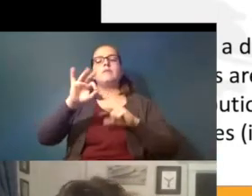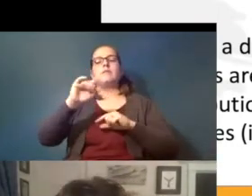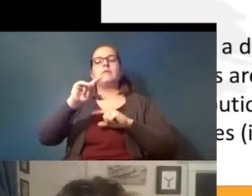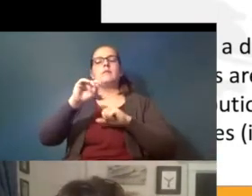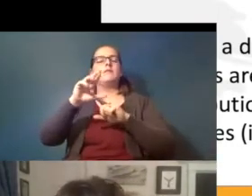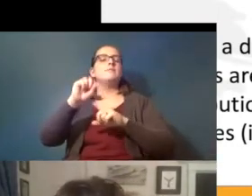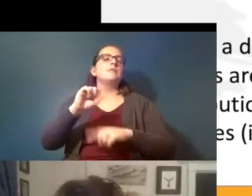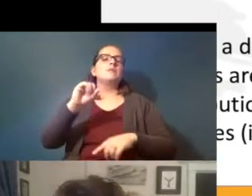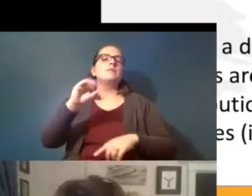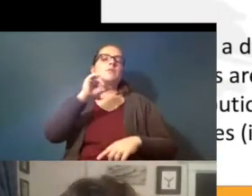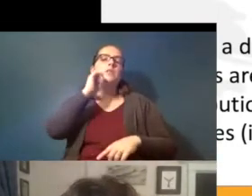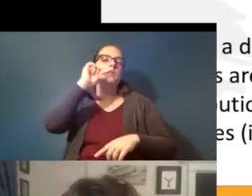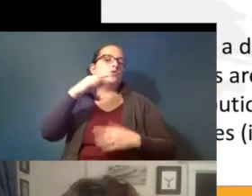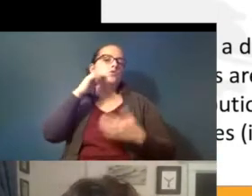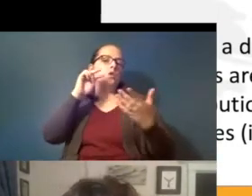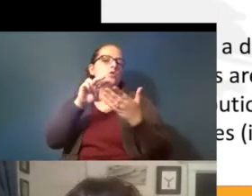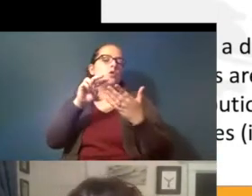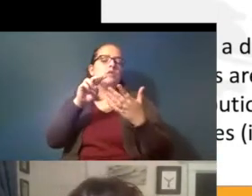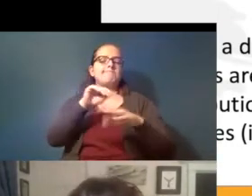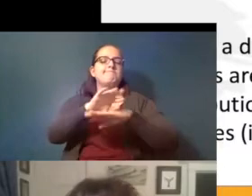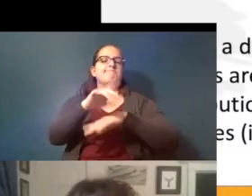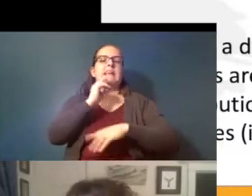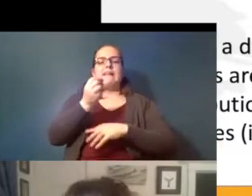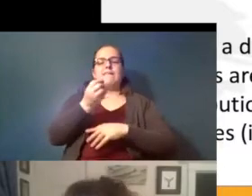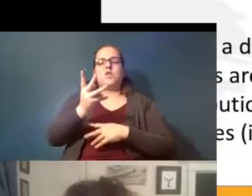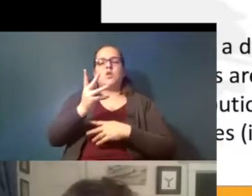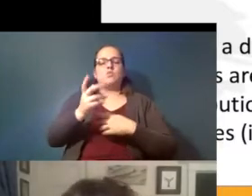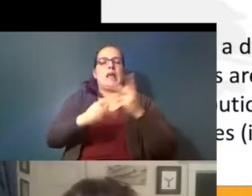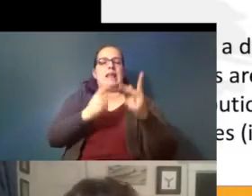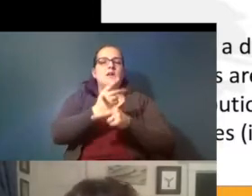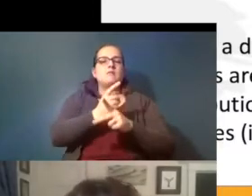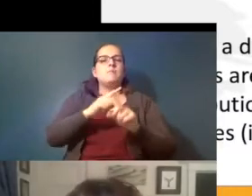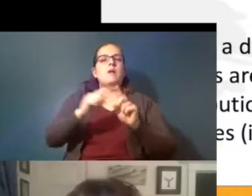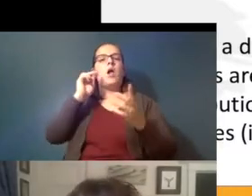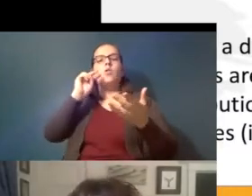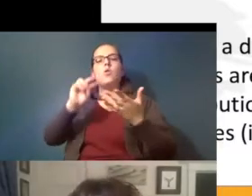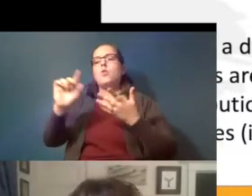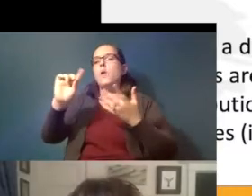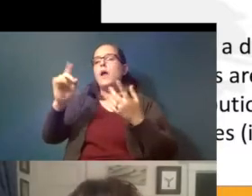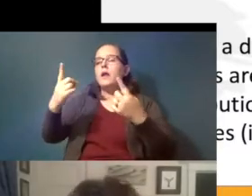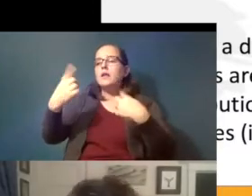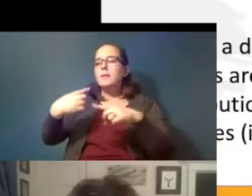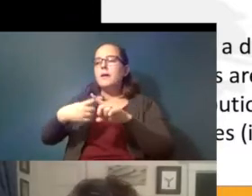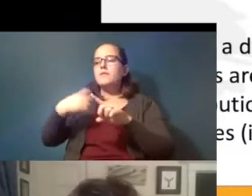at the effect on a few species you're looking at where the plastic's coming from why it's stressful